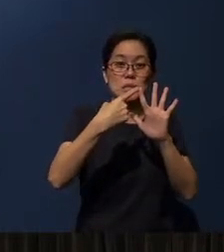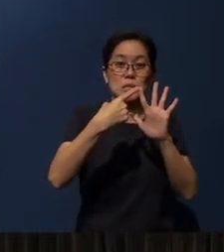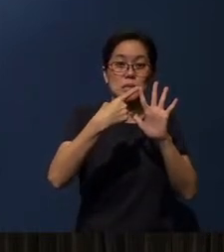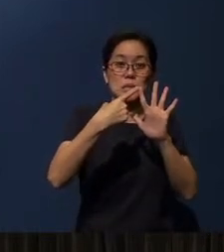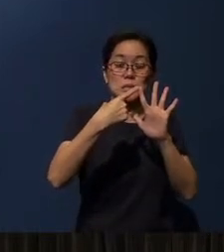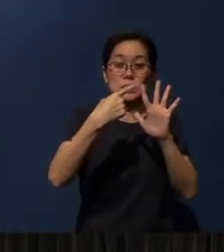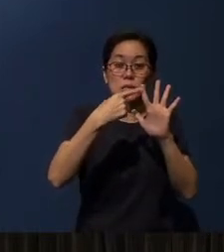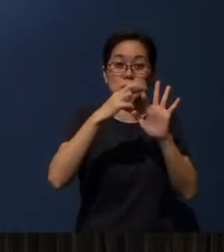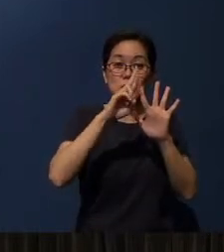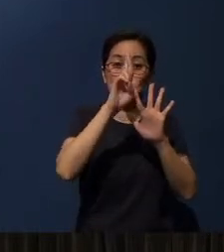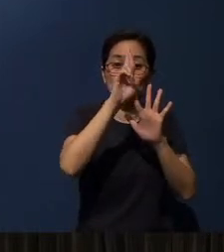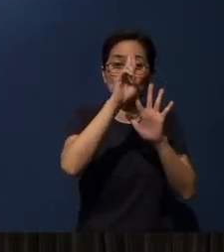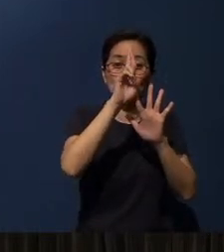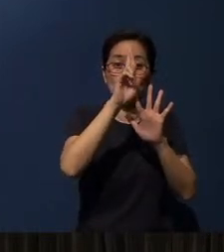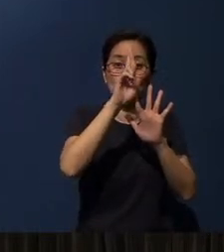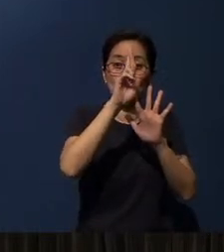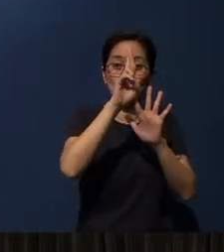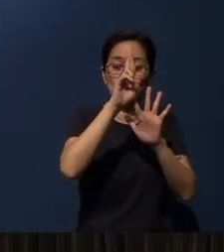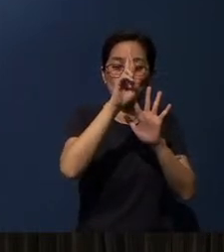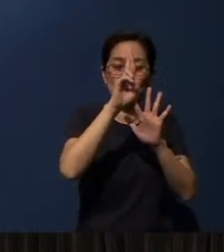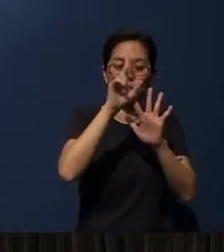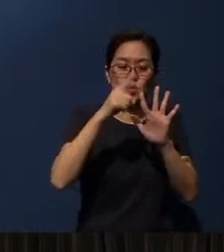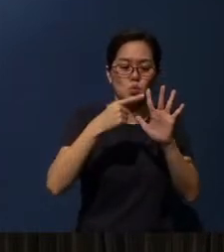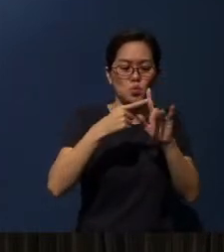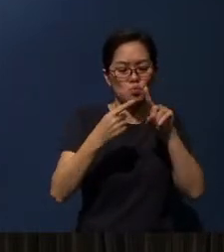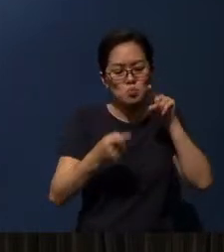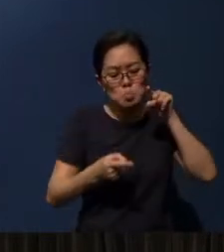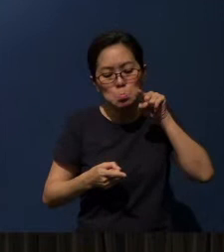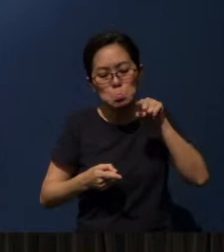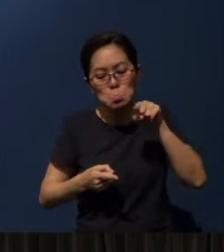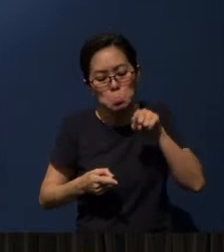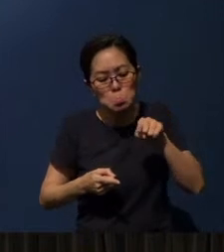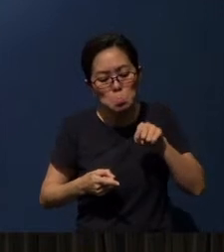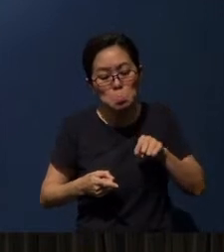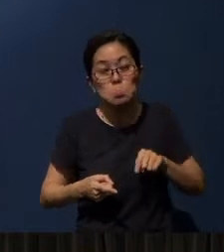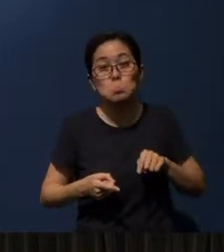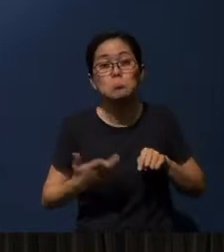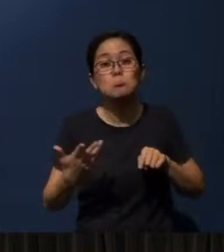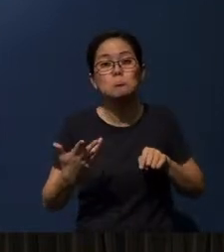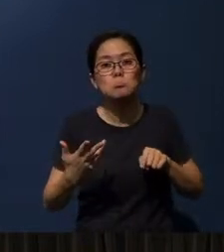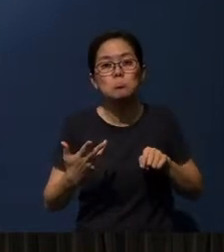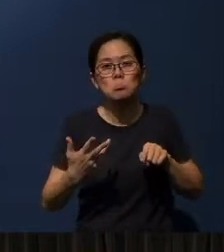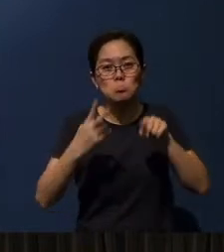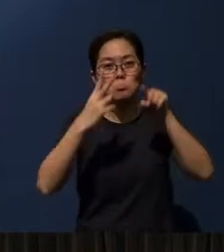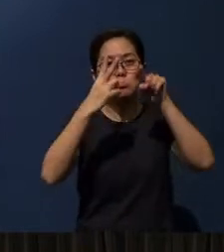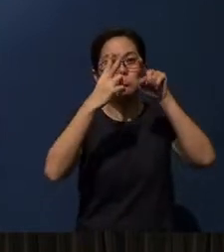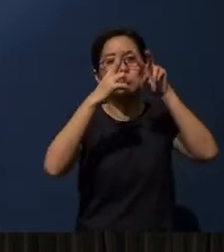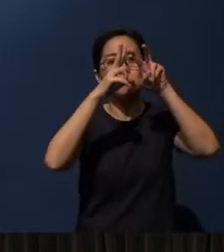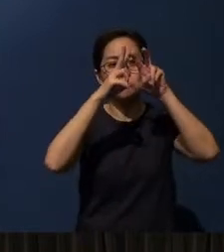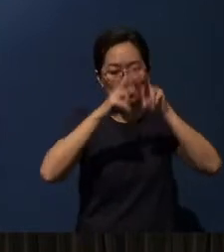You need to point as you read in detail. It’s what we call “Research” or study.